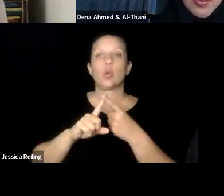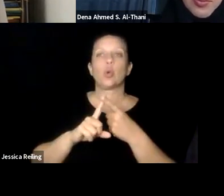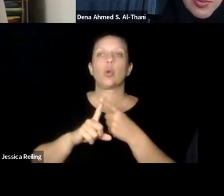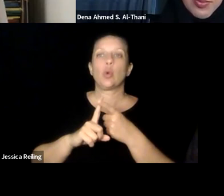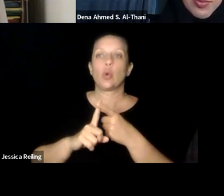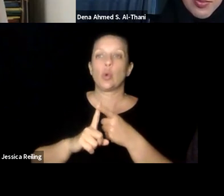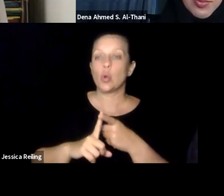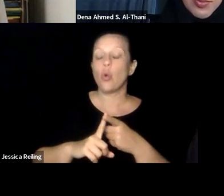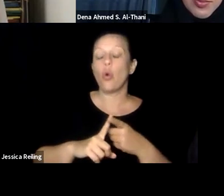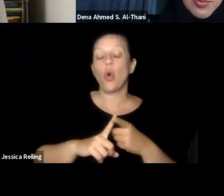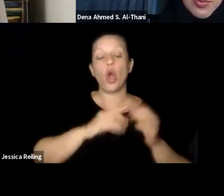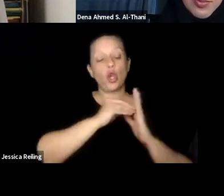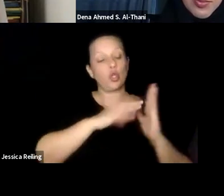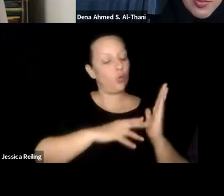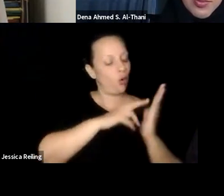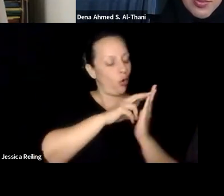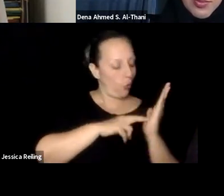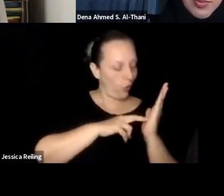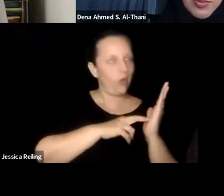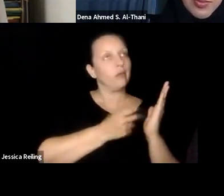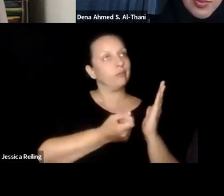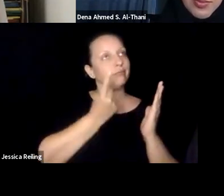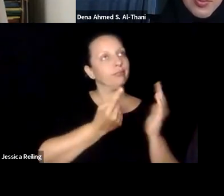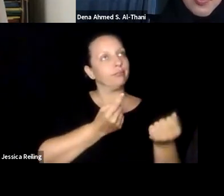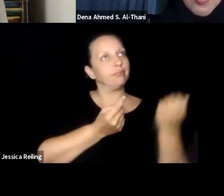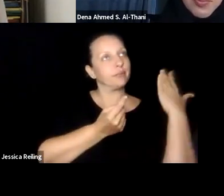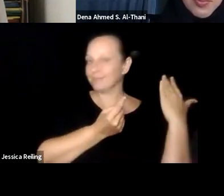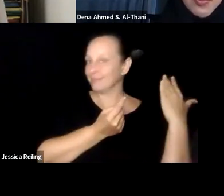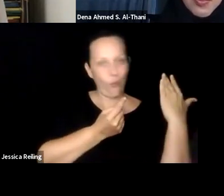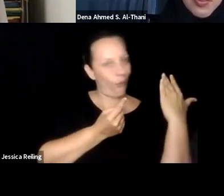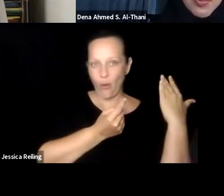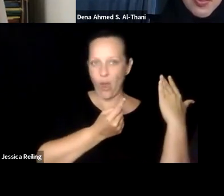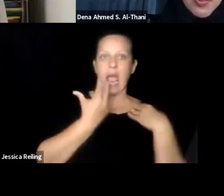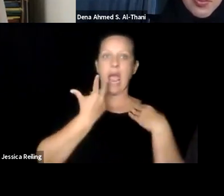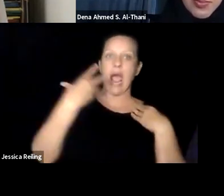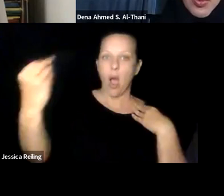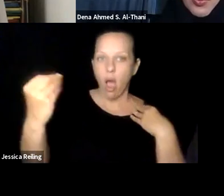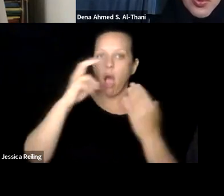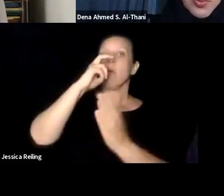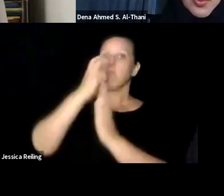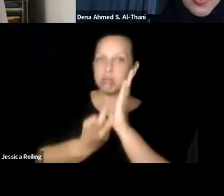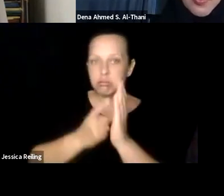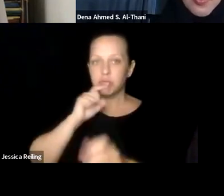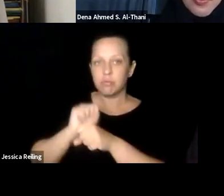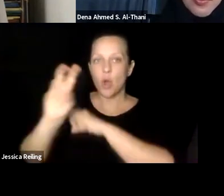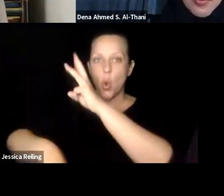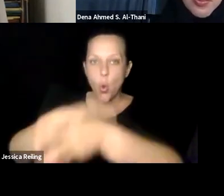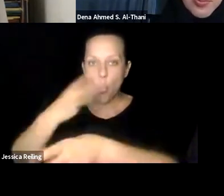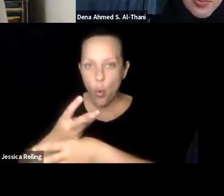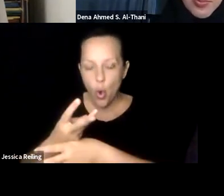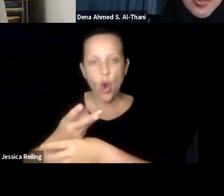for Deaf students in DC. So I try as much as possible to get students outside of that oh, I just read about accessibility in a